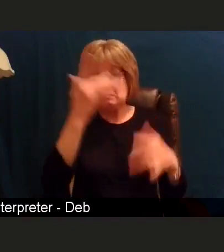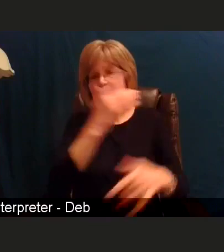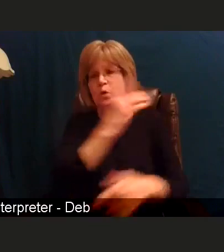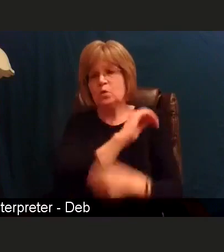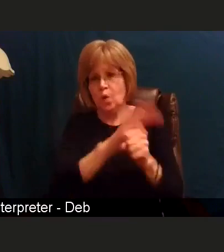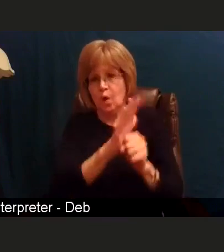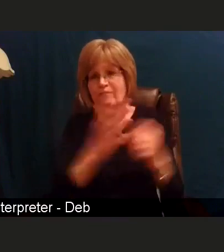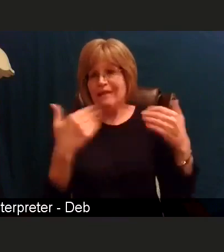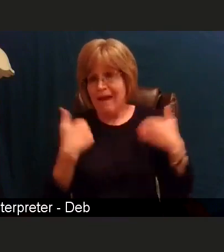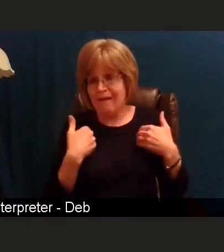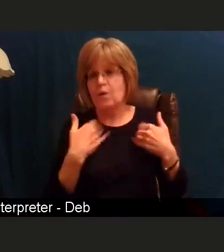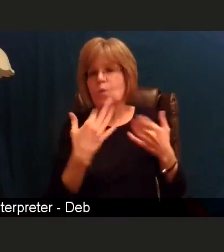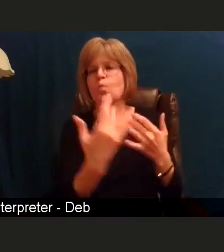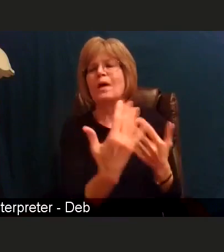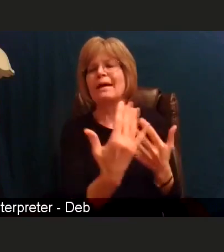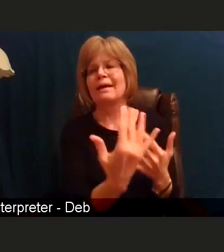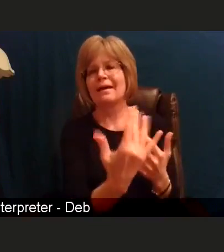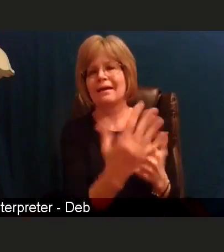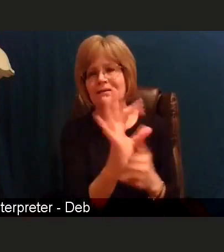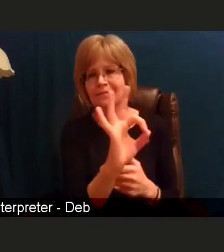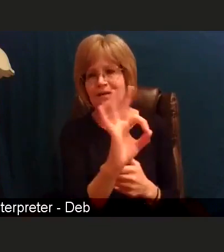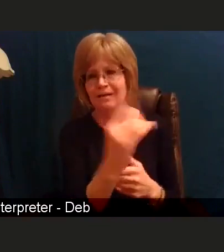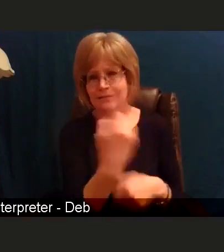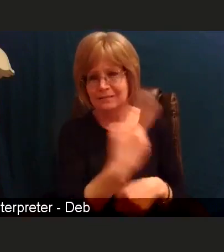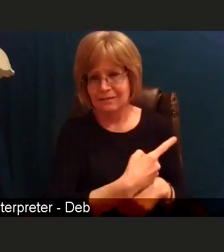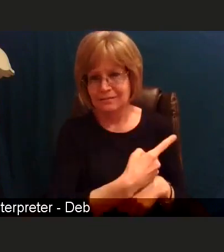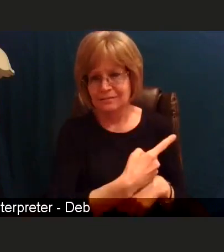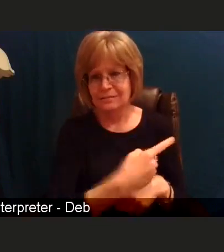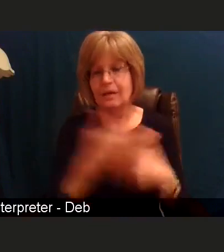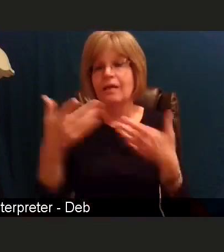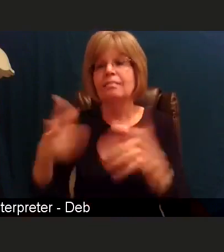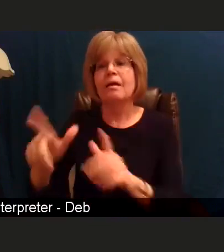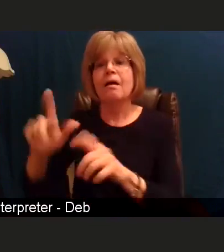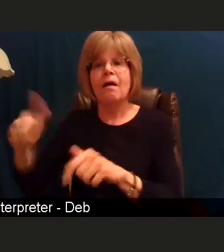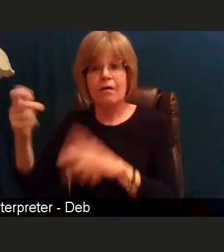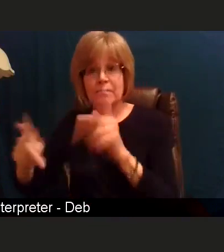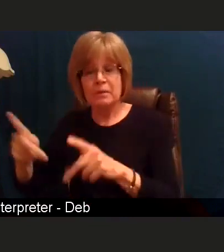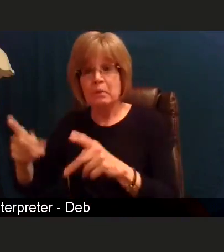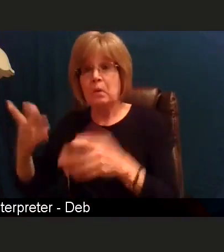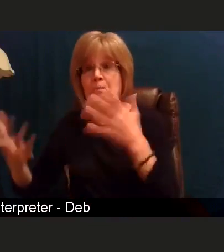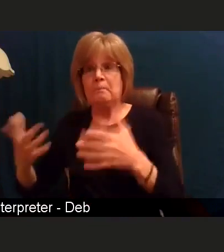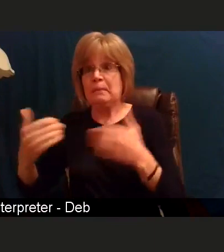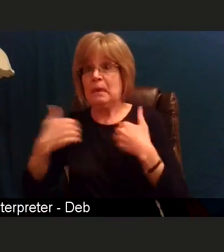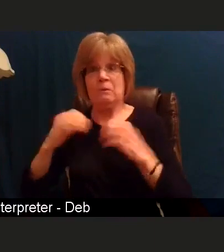to allow others who may not have any immunity to COVID-19 to receive the vaccine.